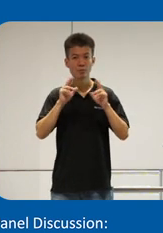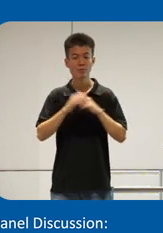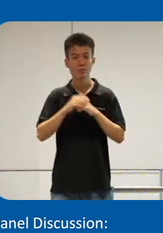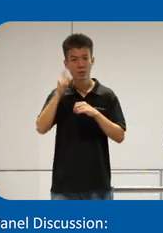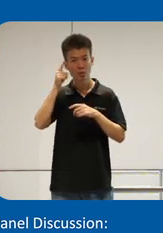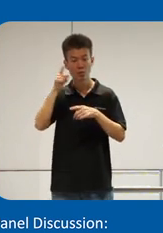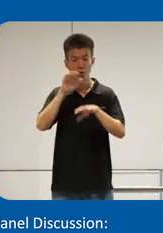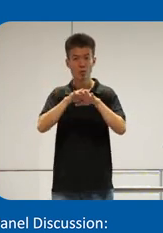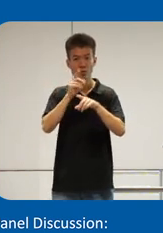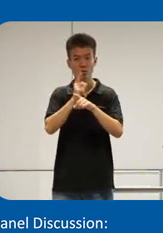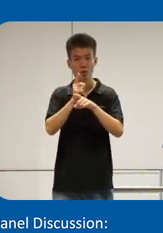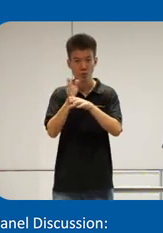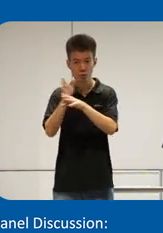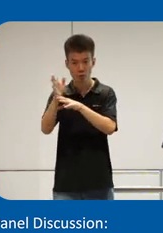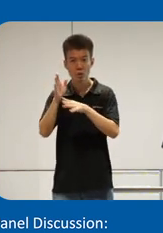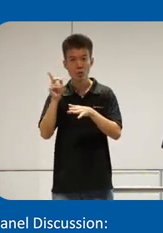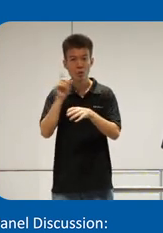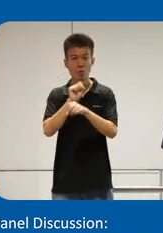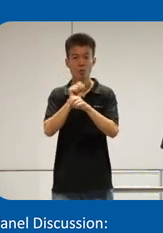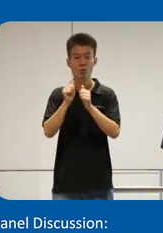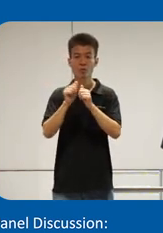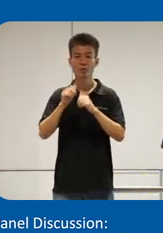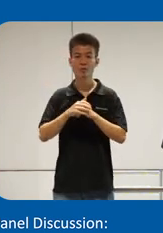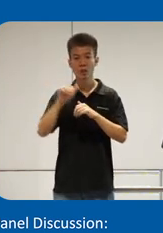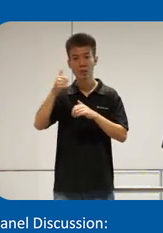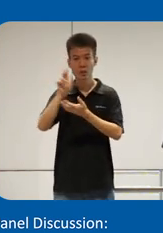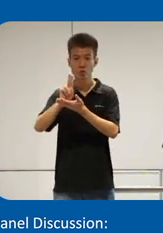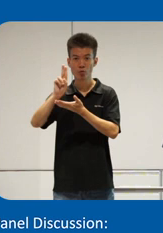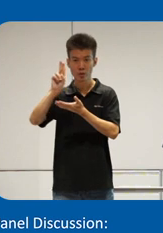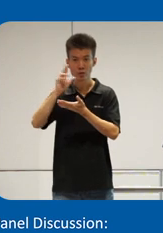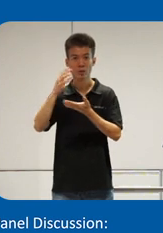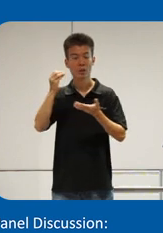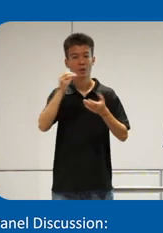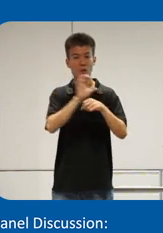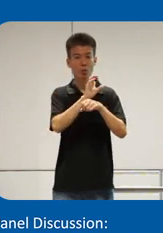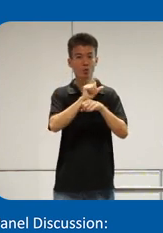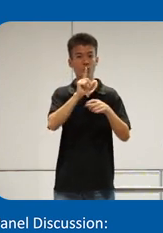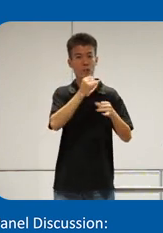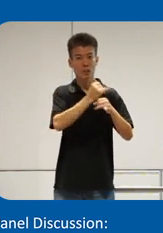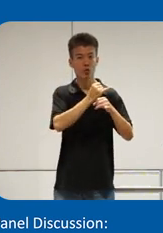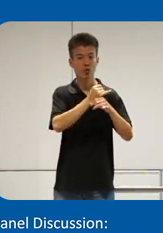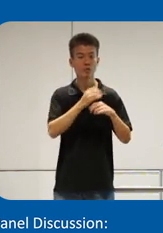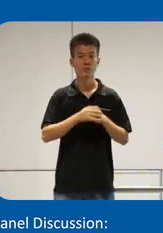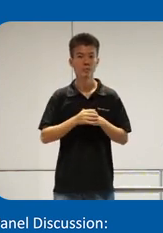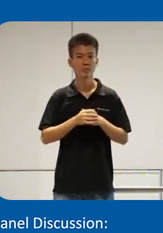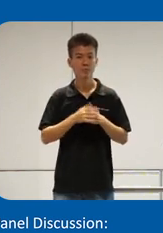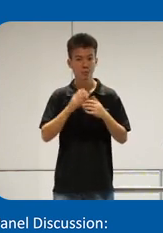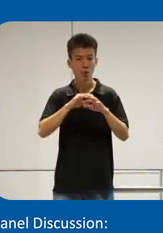track and we also work with other university and Commercial institutions on uh uh research projects